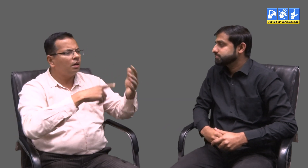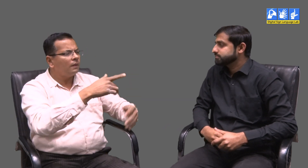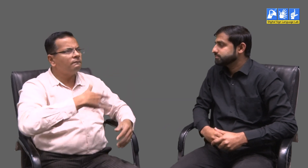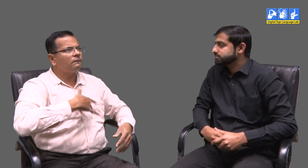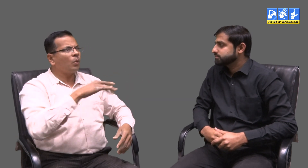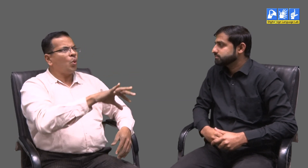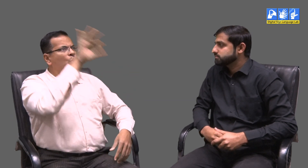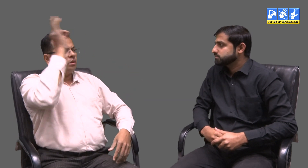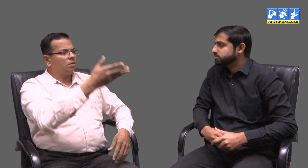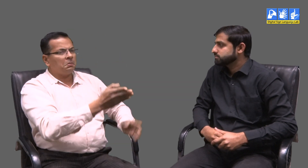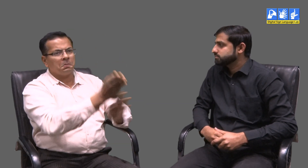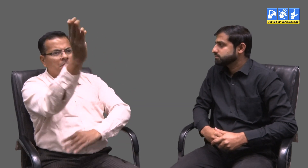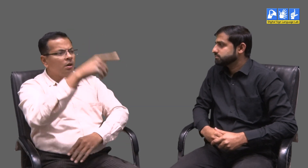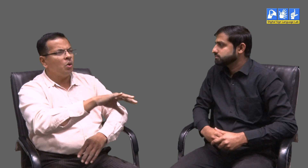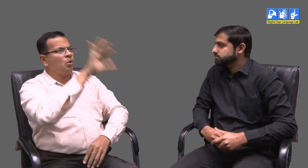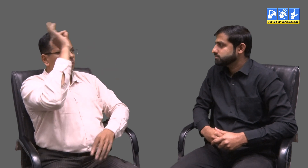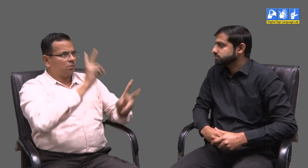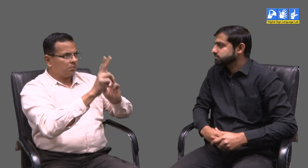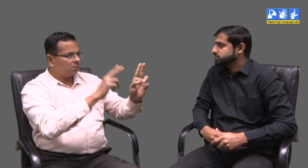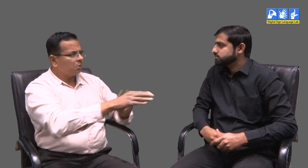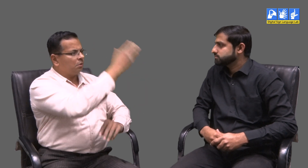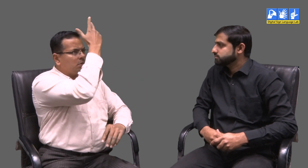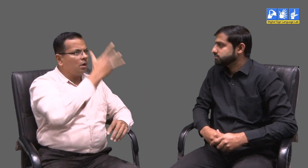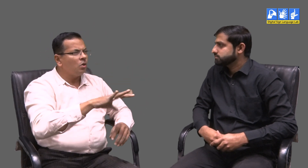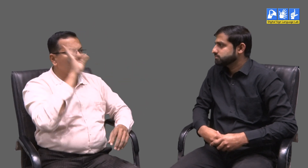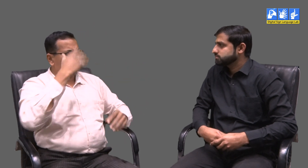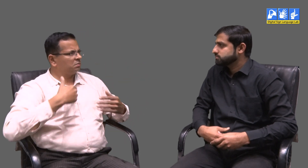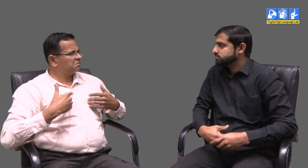When people pick the areas that interests them they do well in that area.